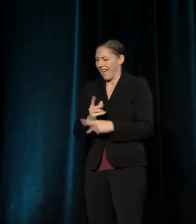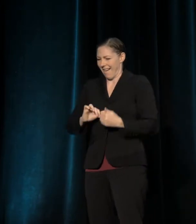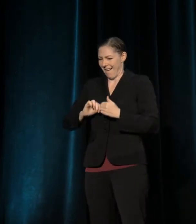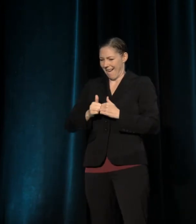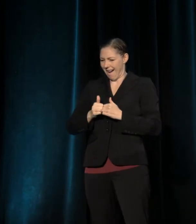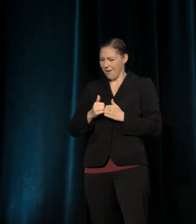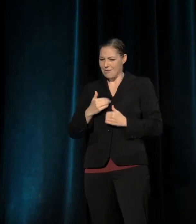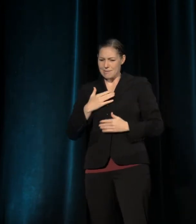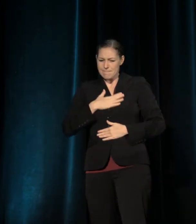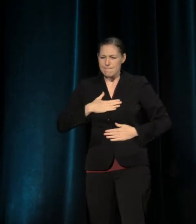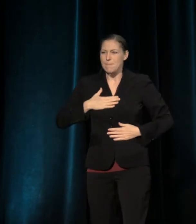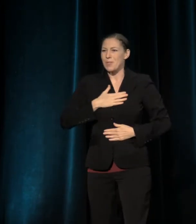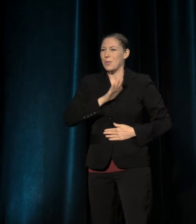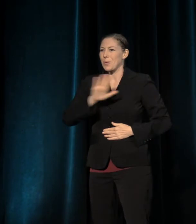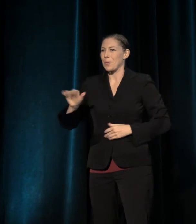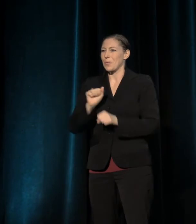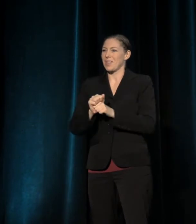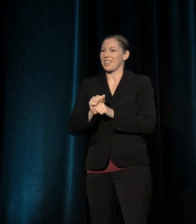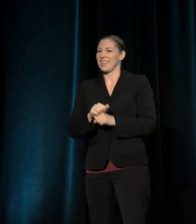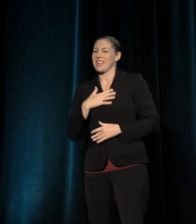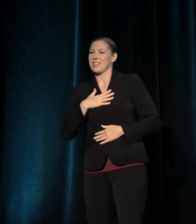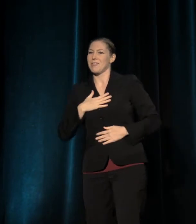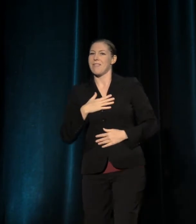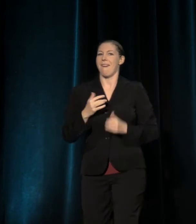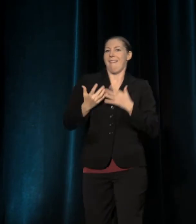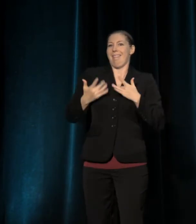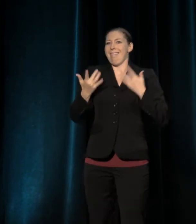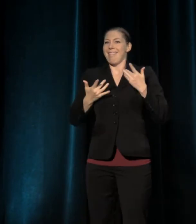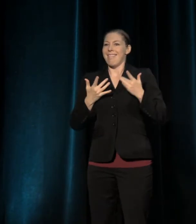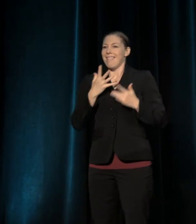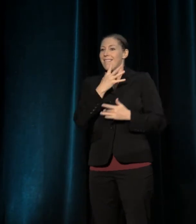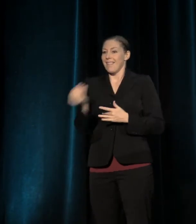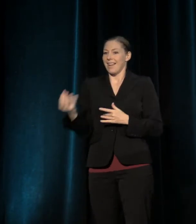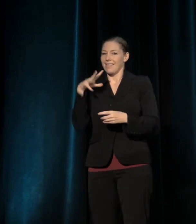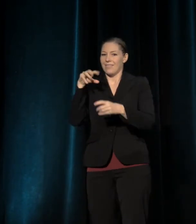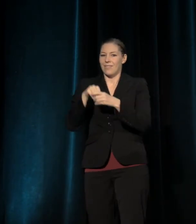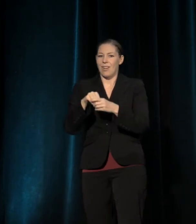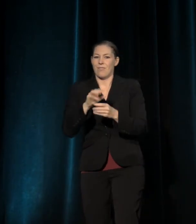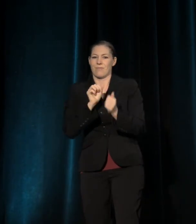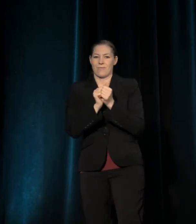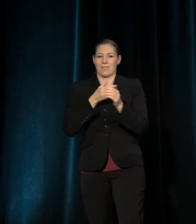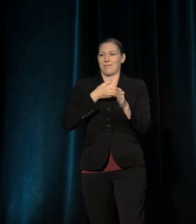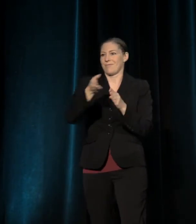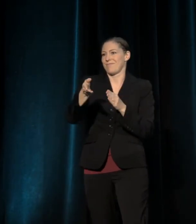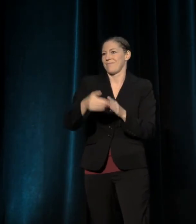and to take pride in the people you train. She's been preparing her company, her mentees, and her peers